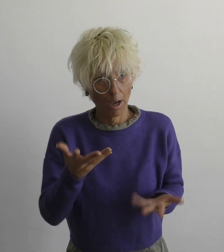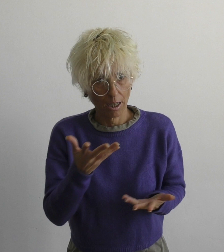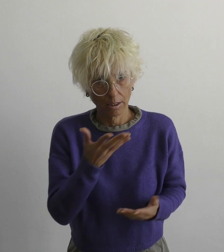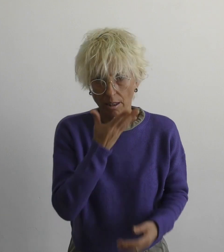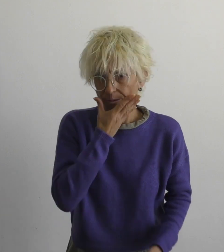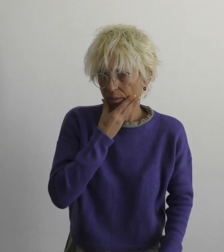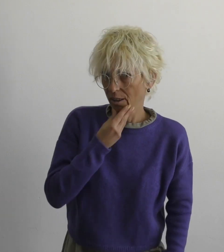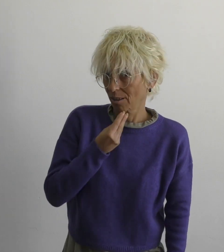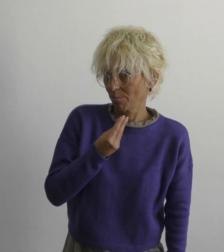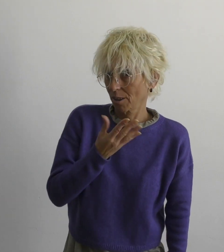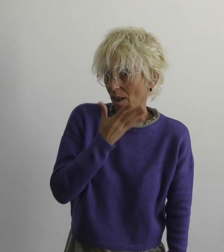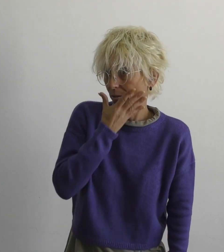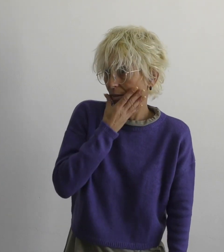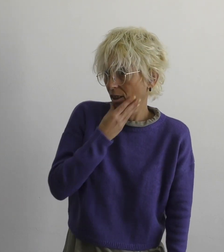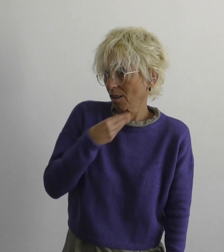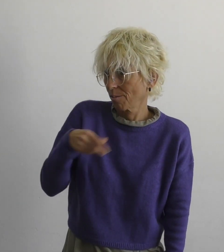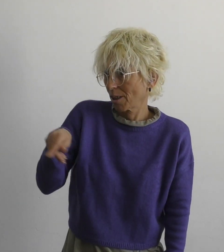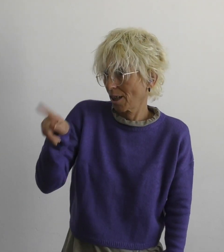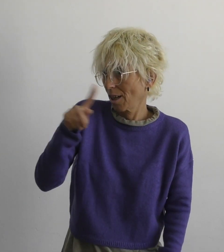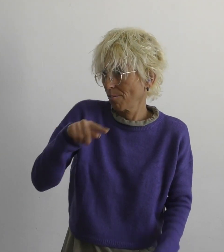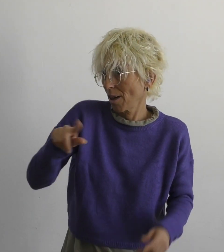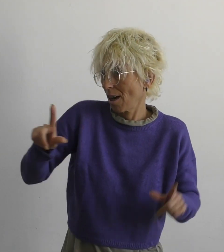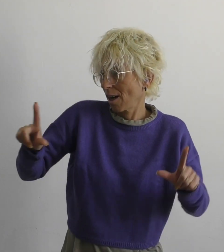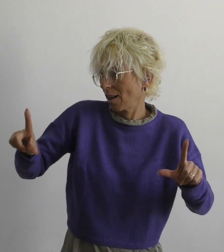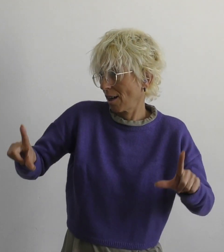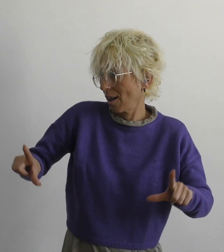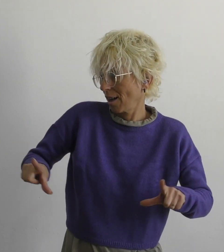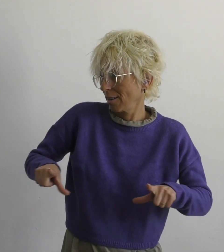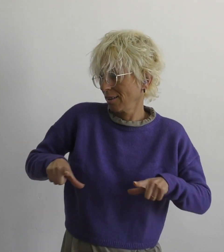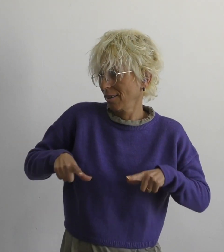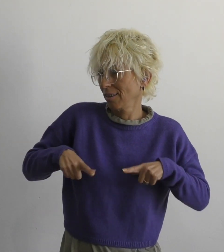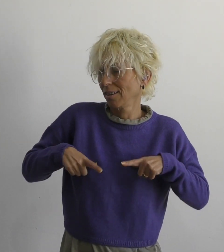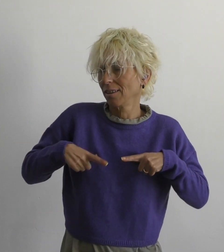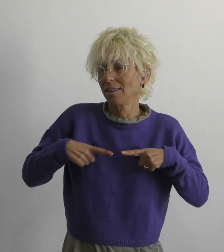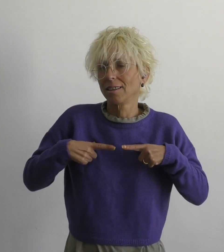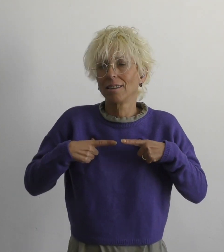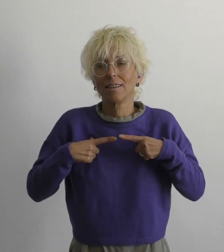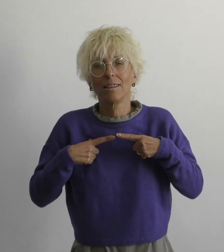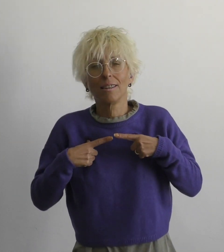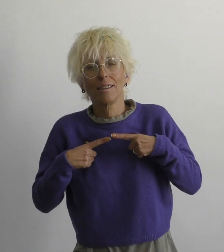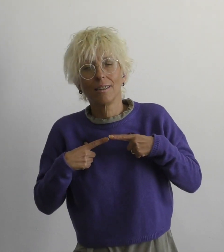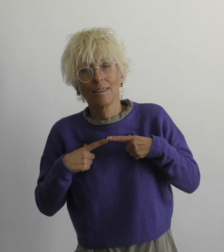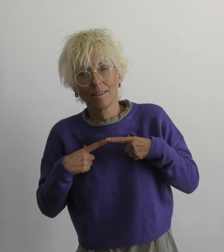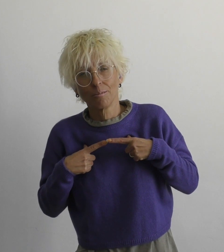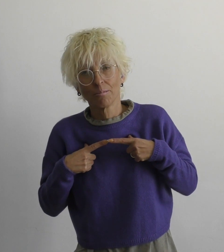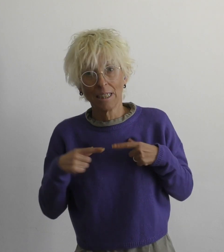How beautiful, beautiful life is